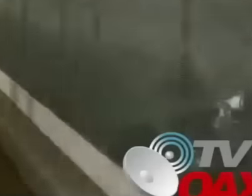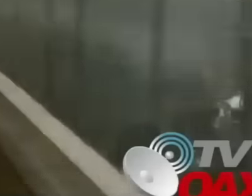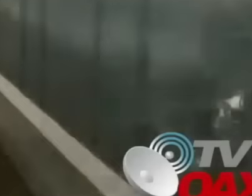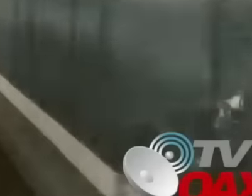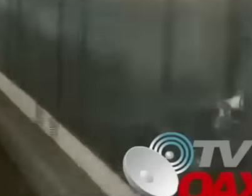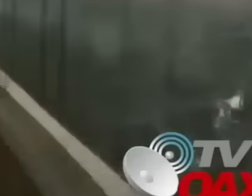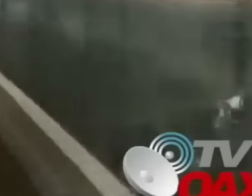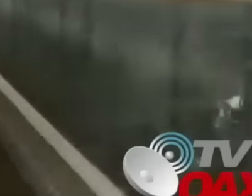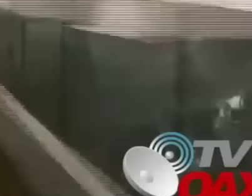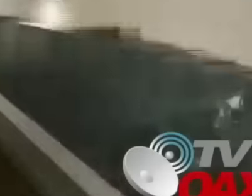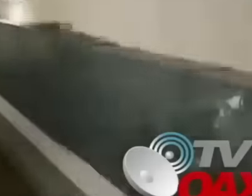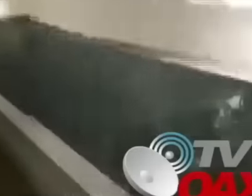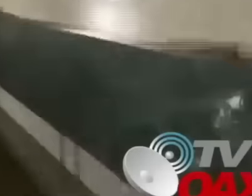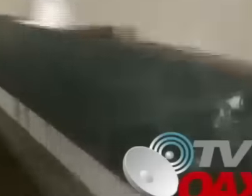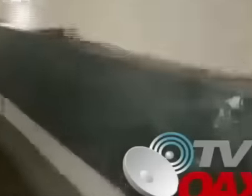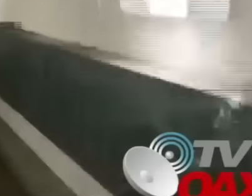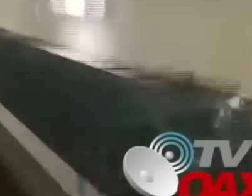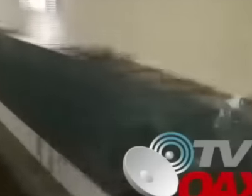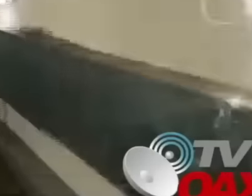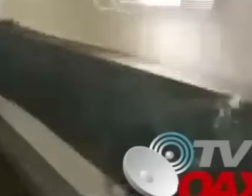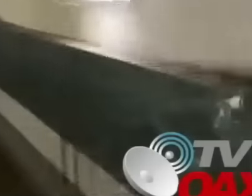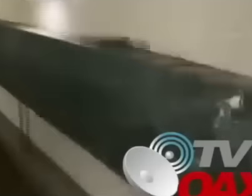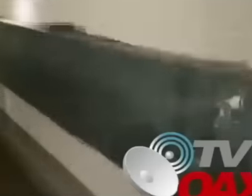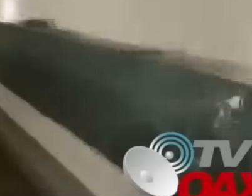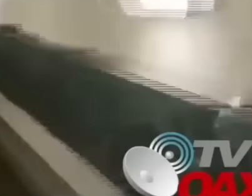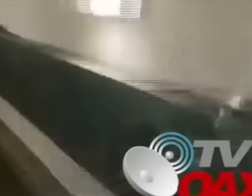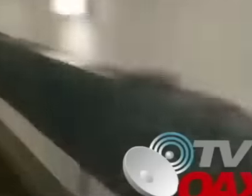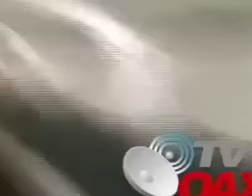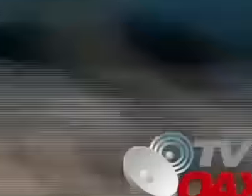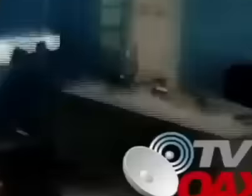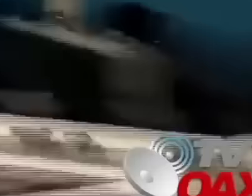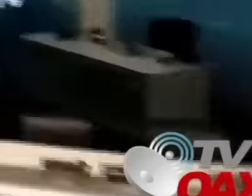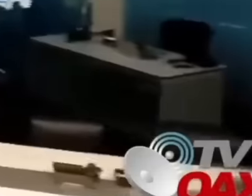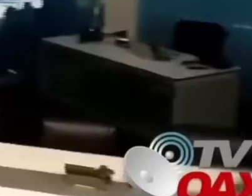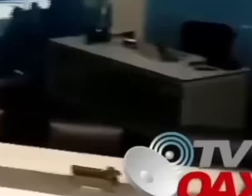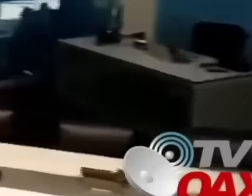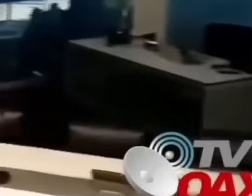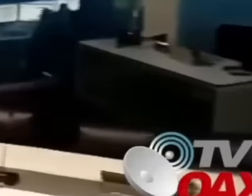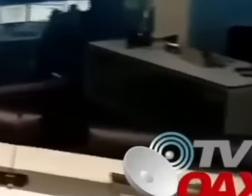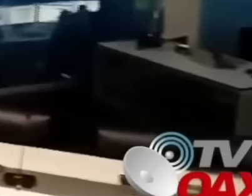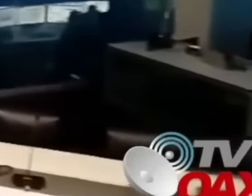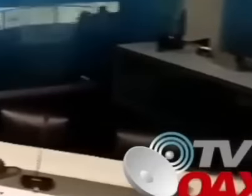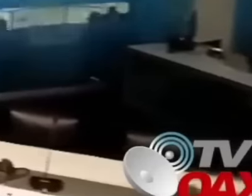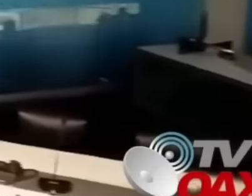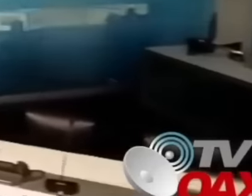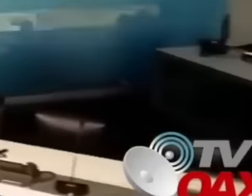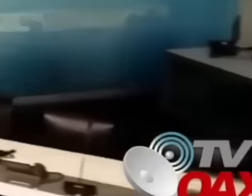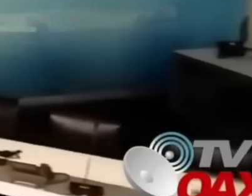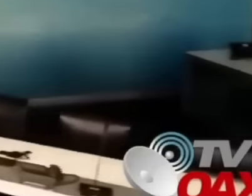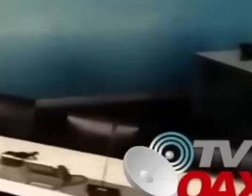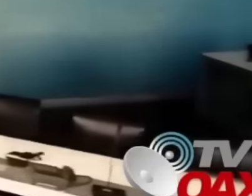series United States police spoke wonders about this great intelligence center